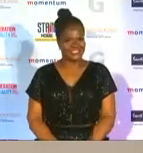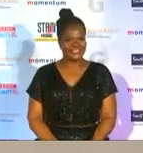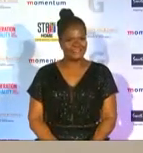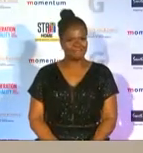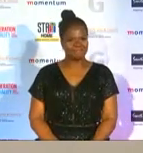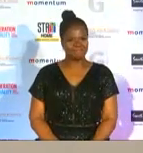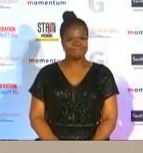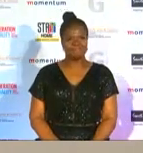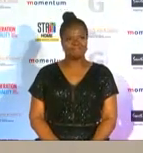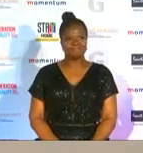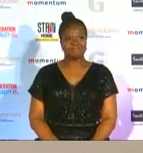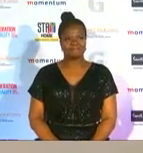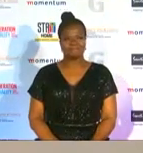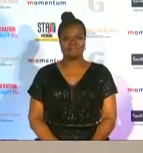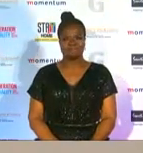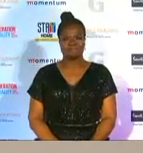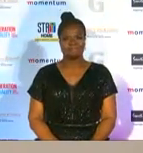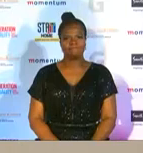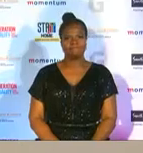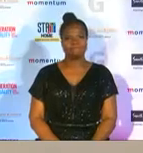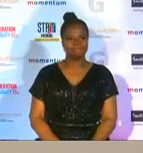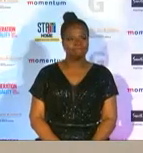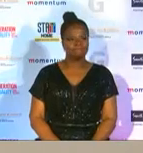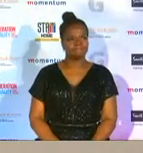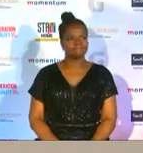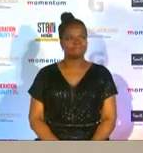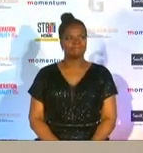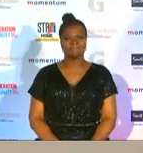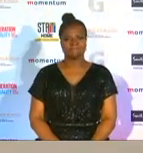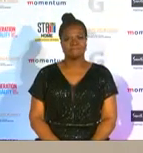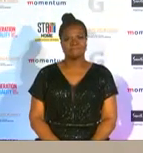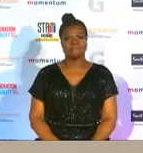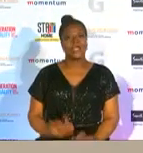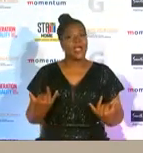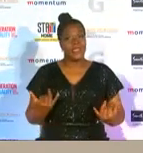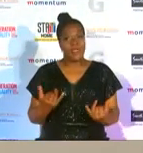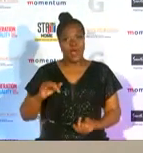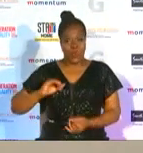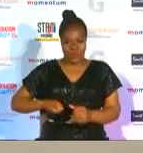thoughts on the status of um of women's sport in the country currently i think obviously it's a lot better than